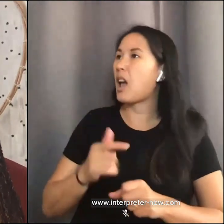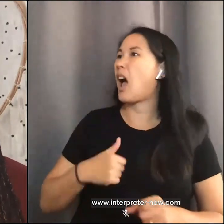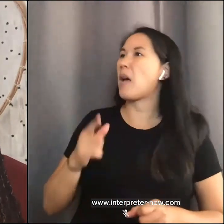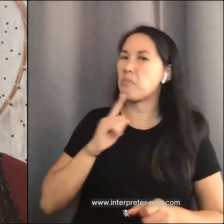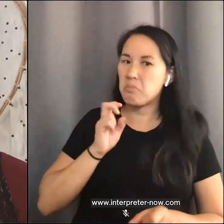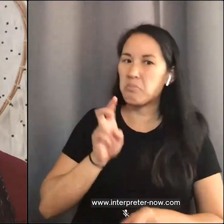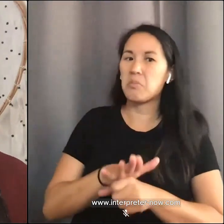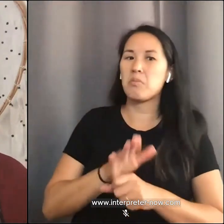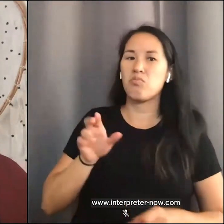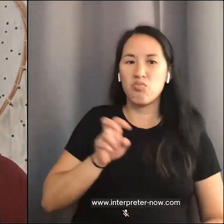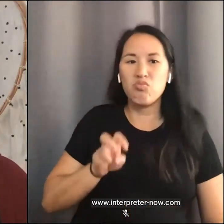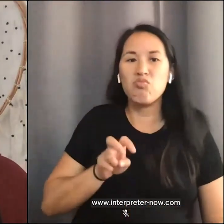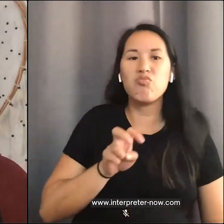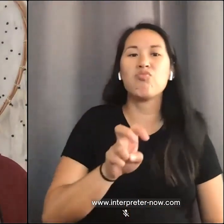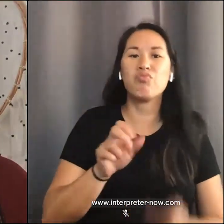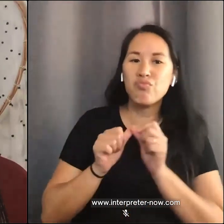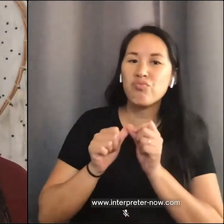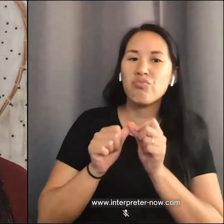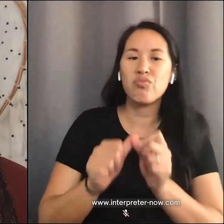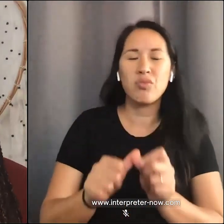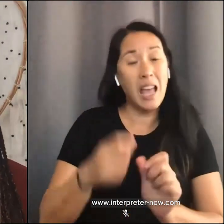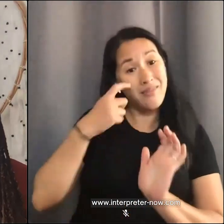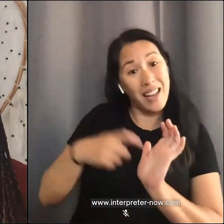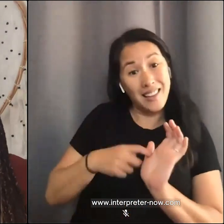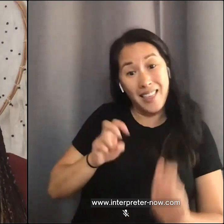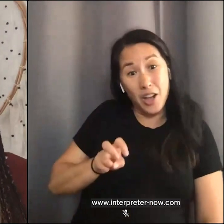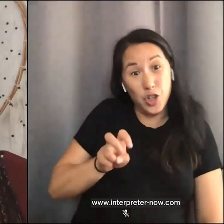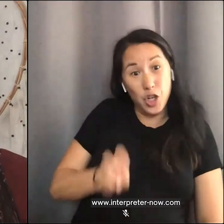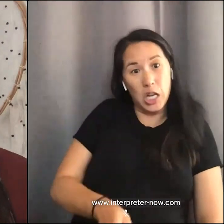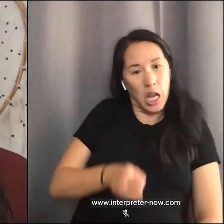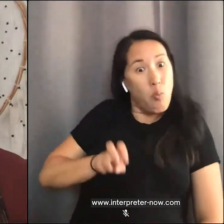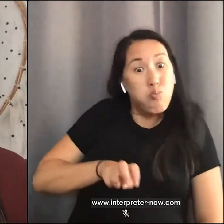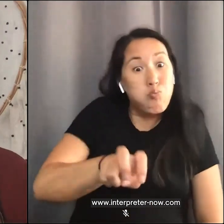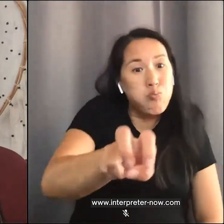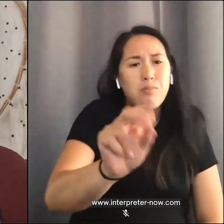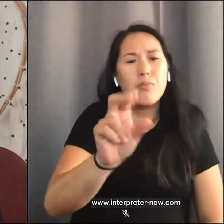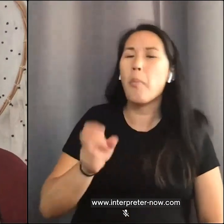that it will change with time, and that it is your obligation and your responsibility